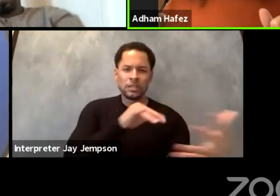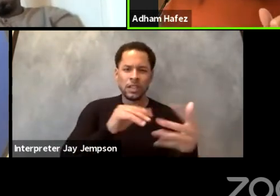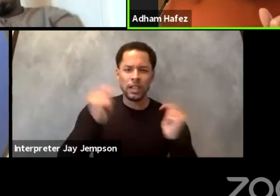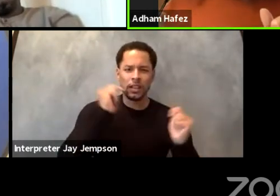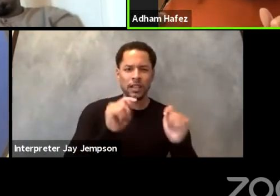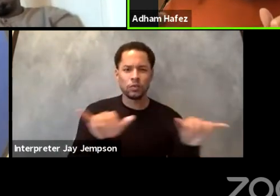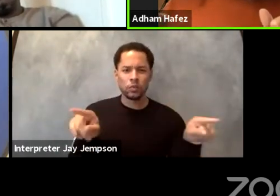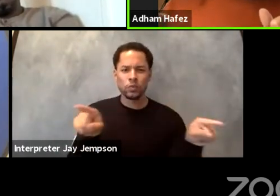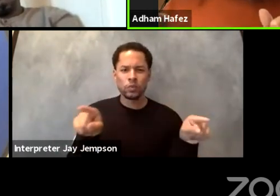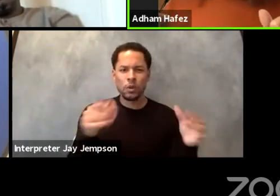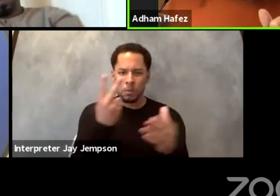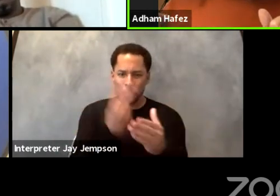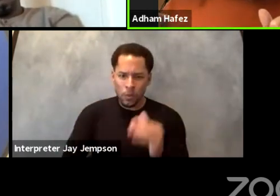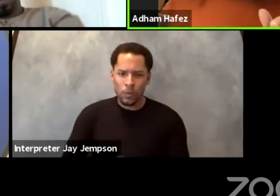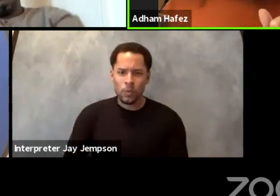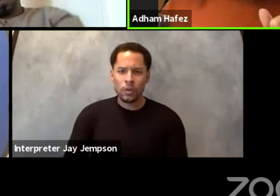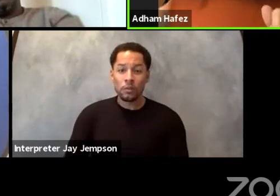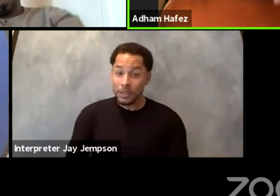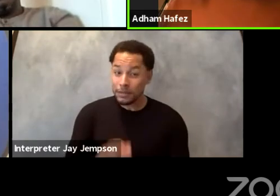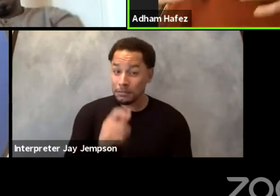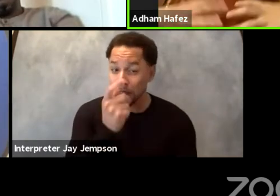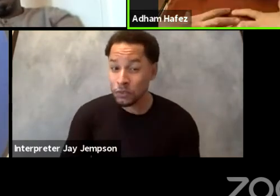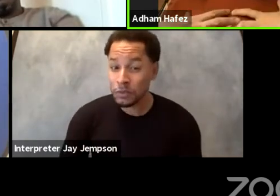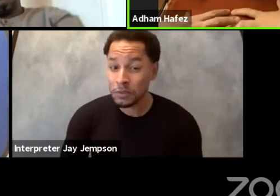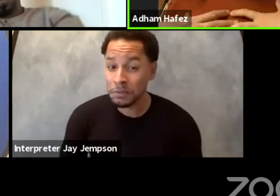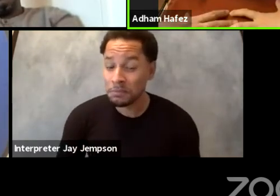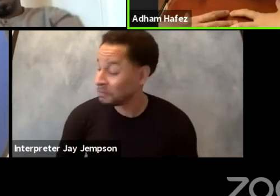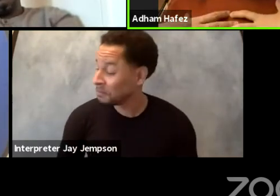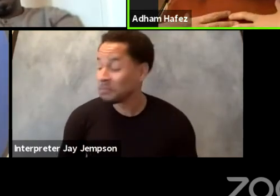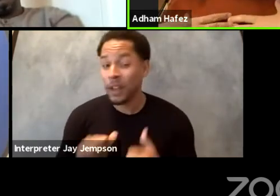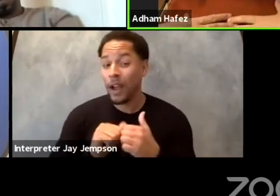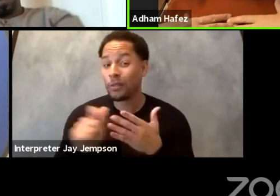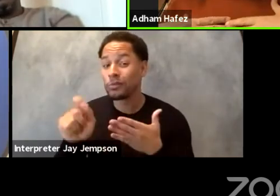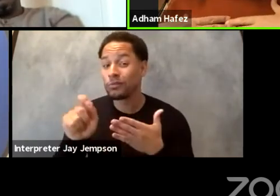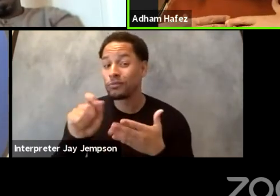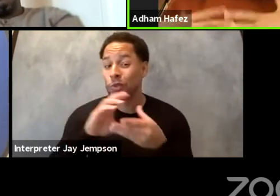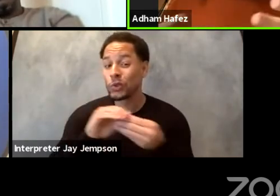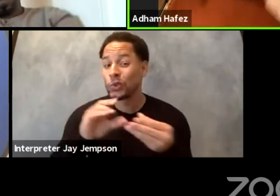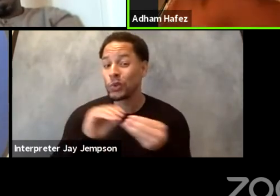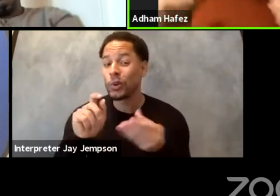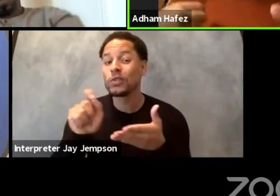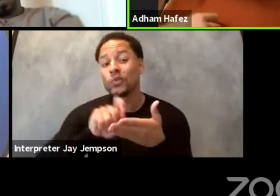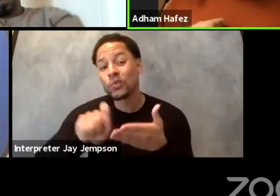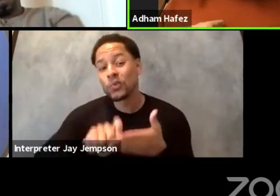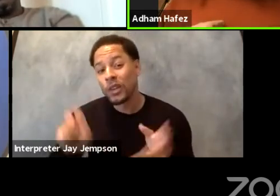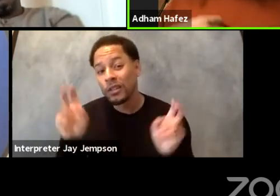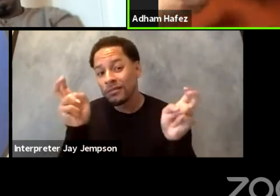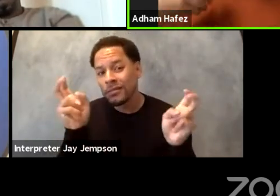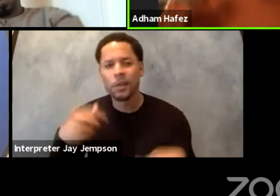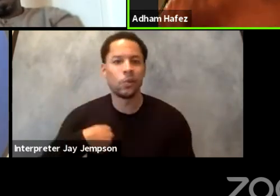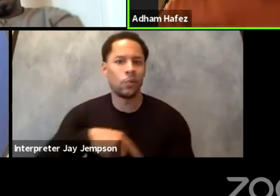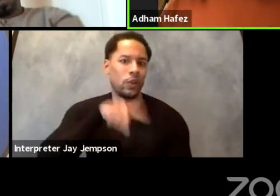It's funny how the story gets written because then we're constantly the ones that need to learn, we're constantly the ones that need to look up